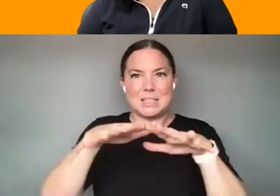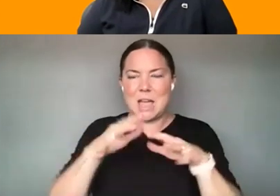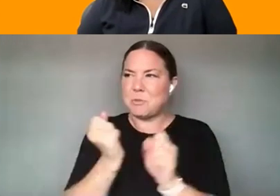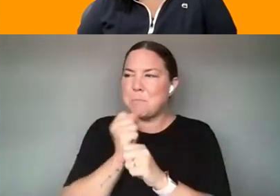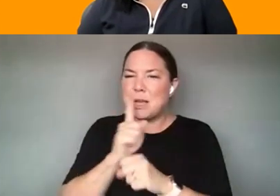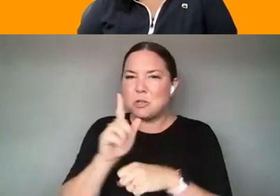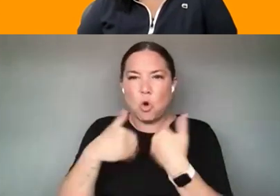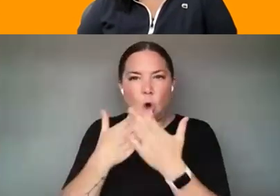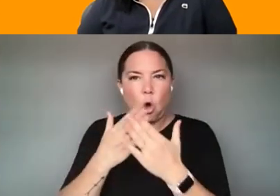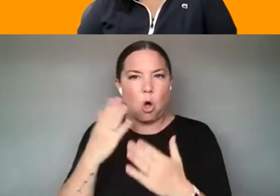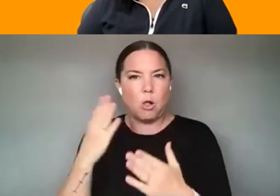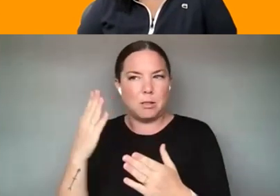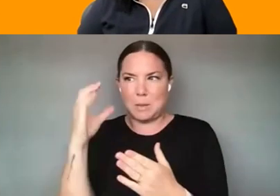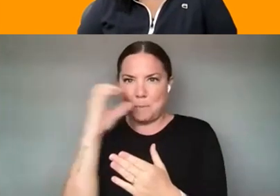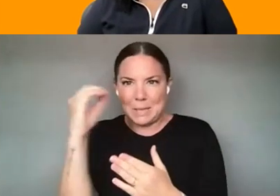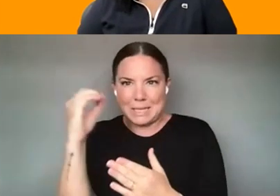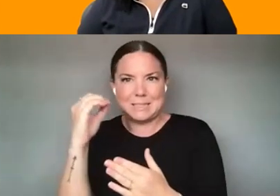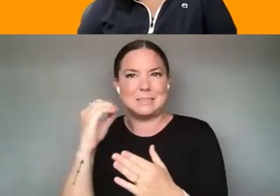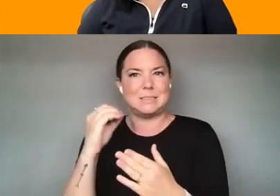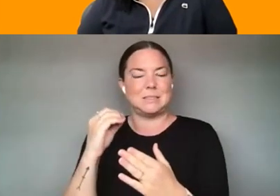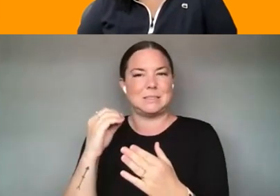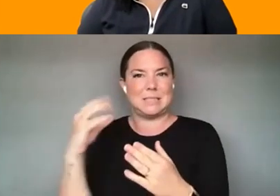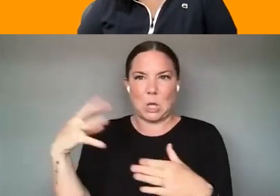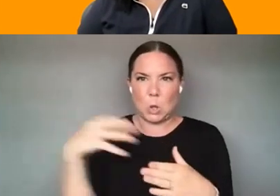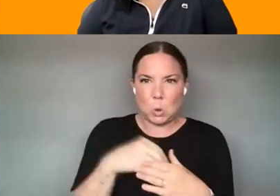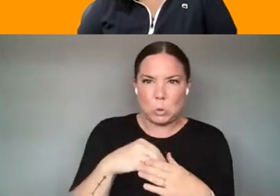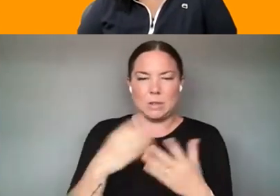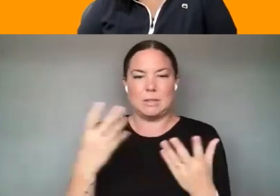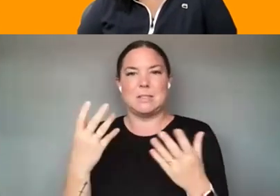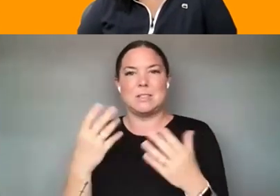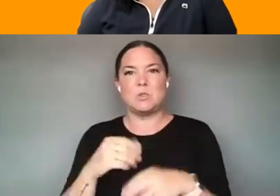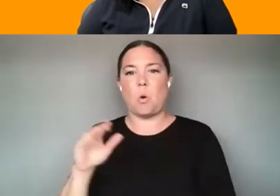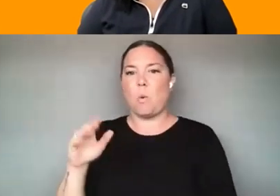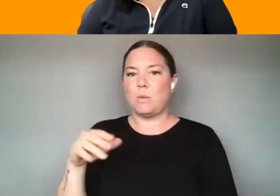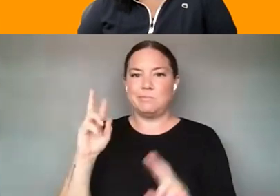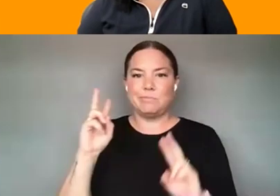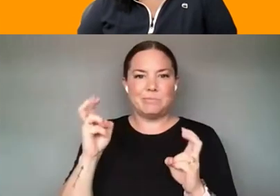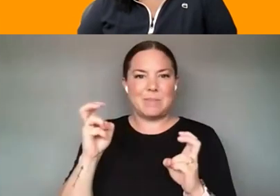A CONNECTOR RATHER THAN SOMETHING THAT'S SEEN AS A BLACK BOX OVERLORD, I THINK THAT'S WHEN WE CAN SEE